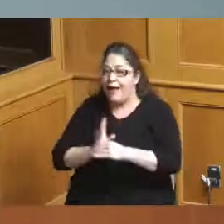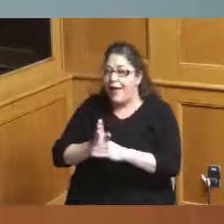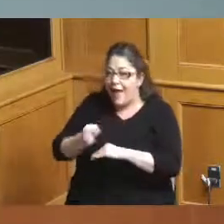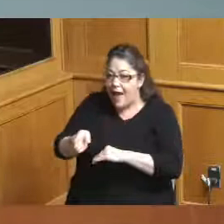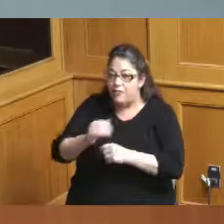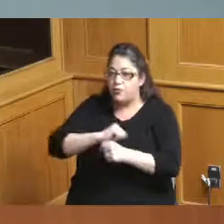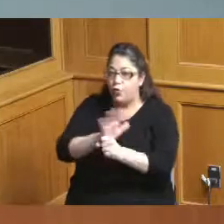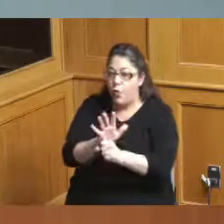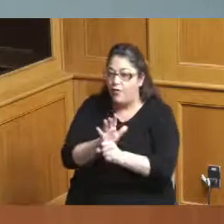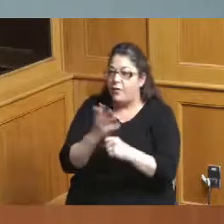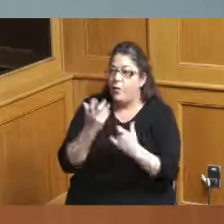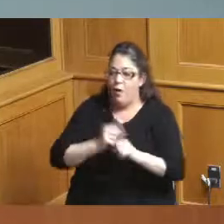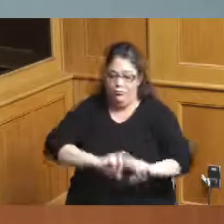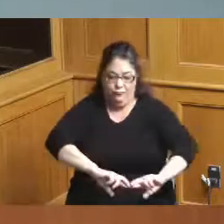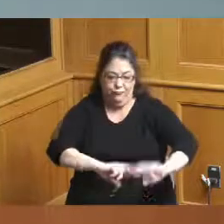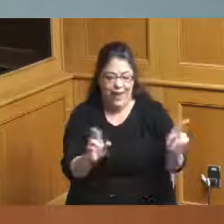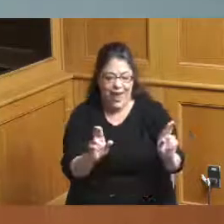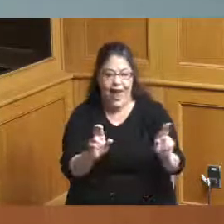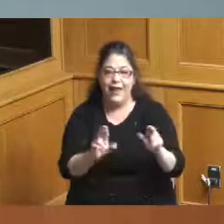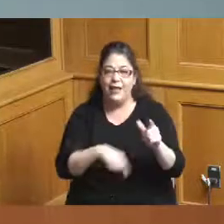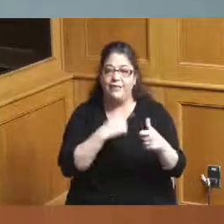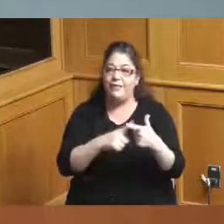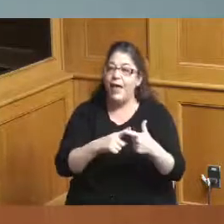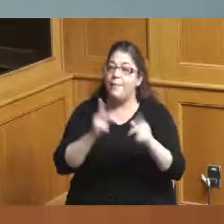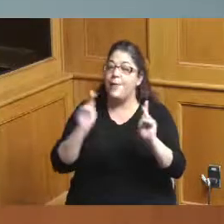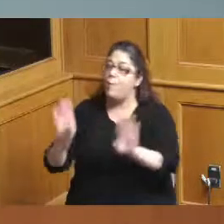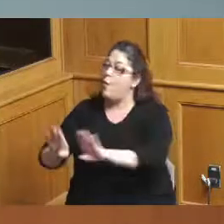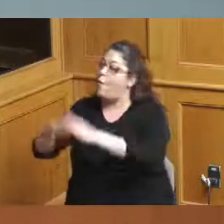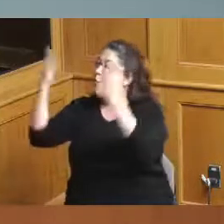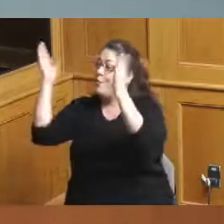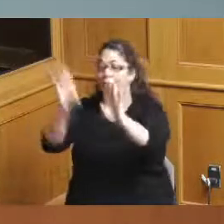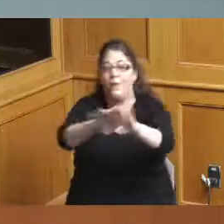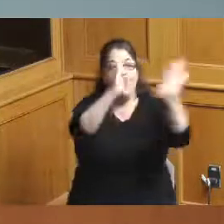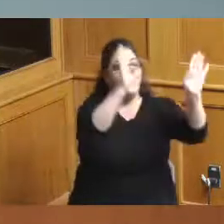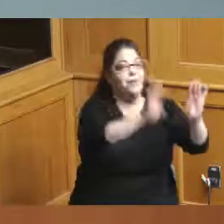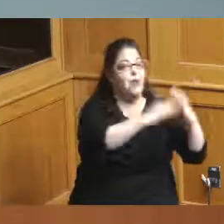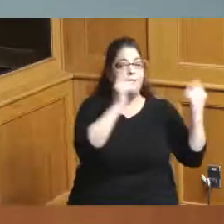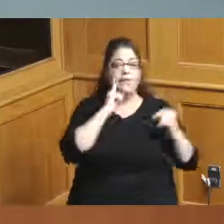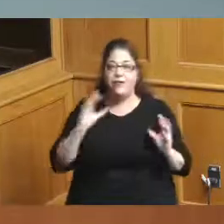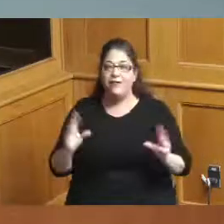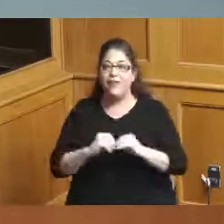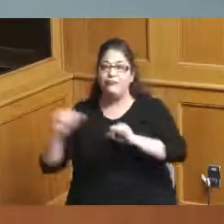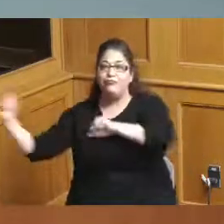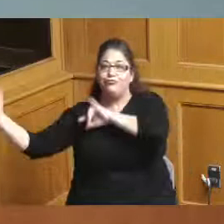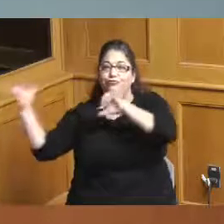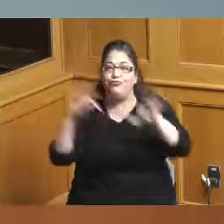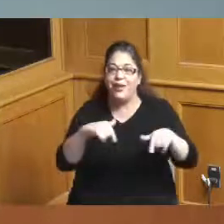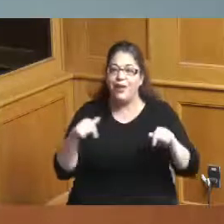but we need to get moving on this because it is the one thing even with the millennium standing